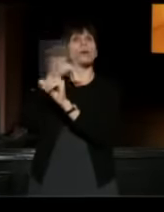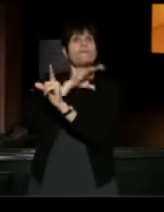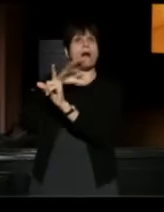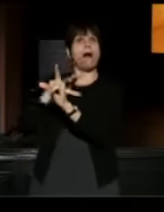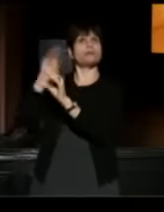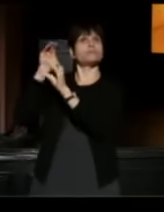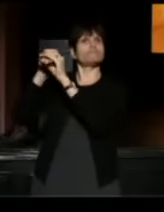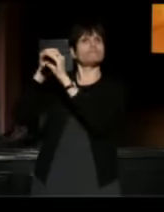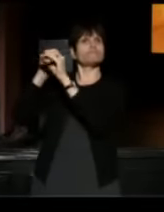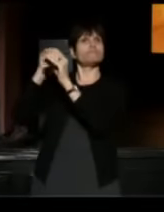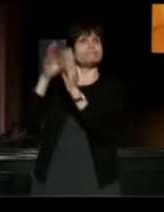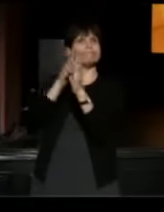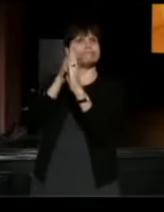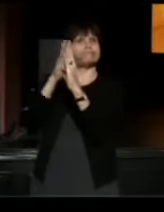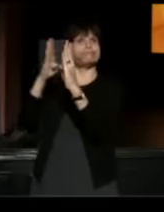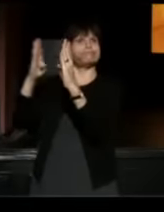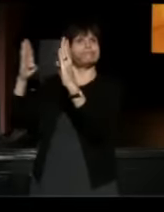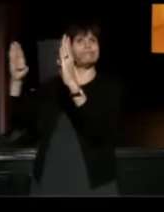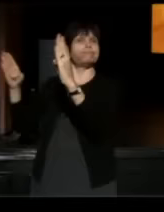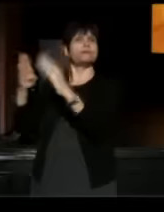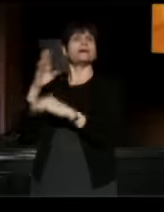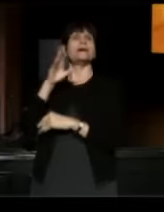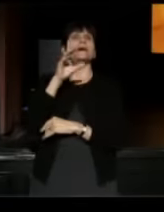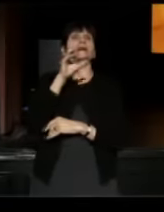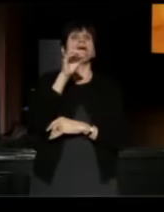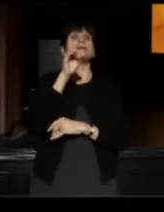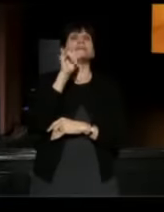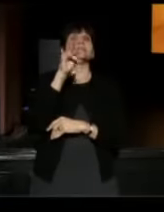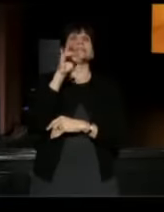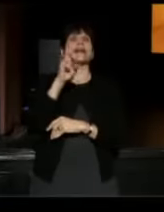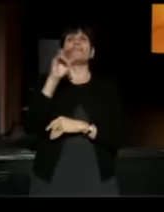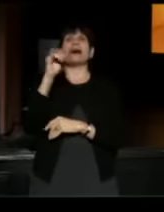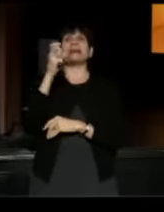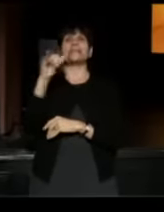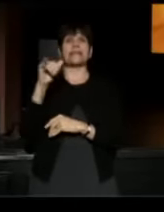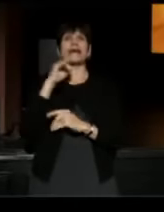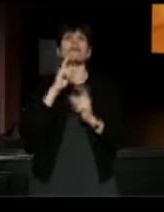For this work, founder Dave Isay has received a McArthur Genius award,